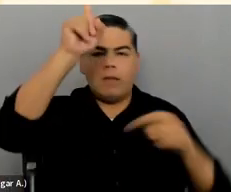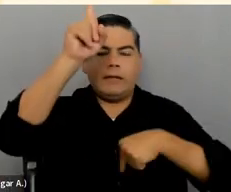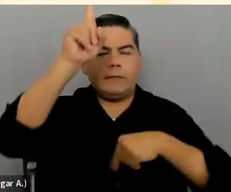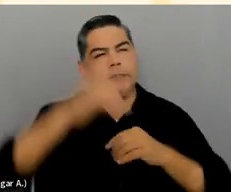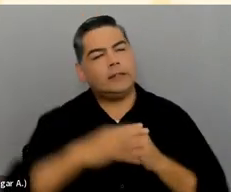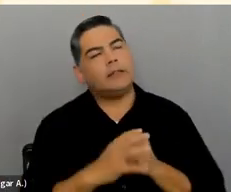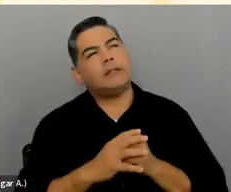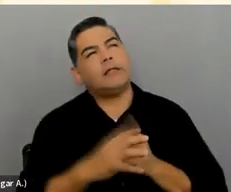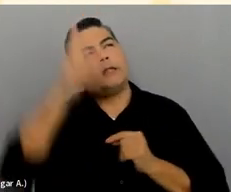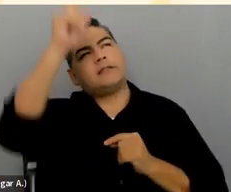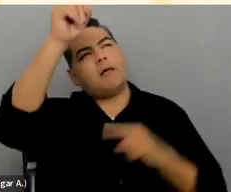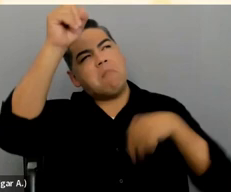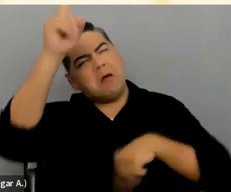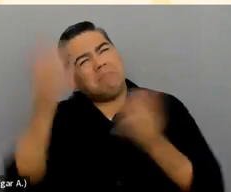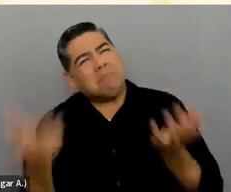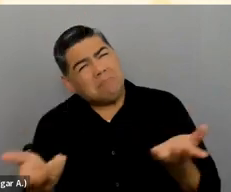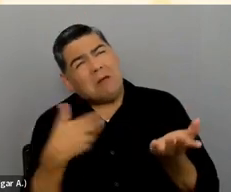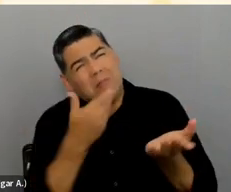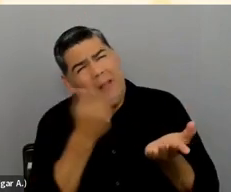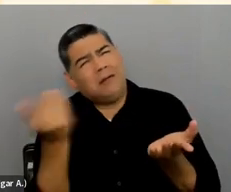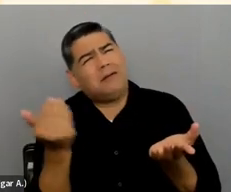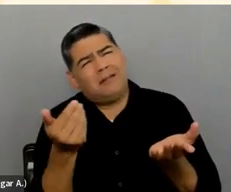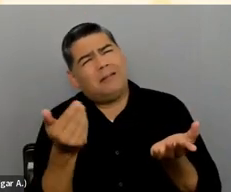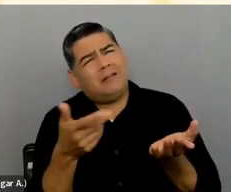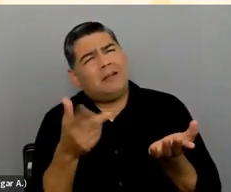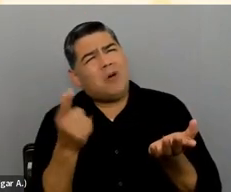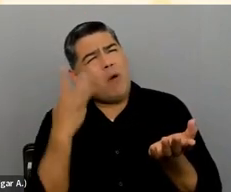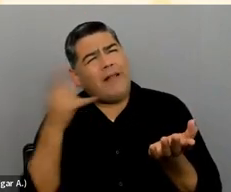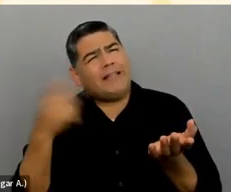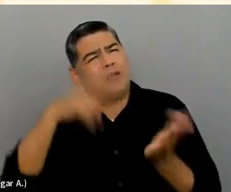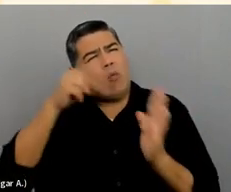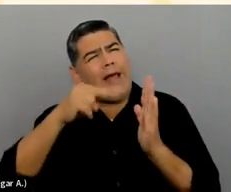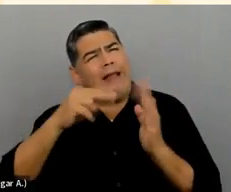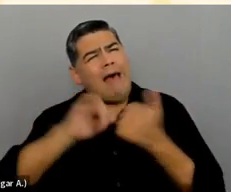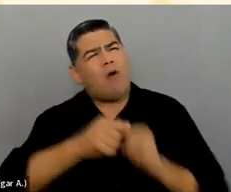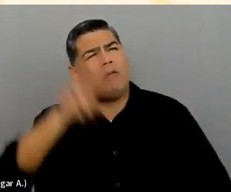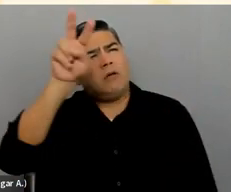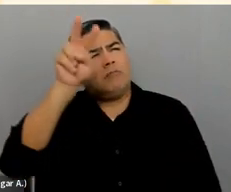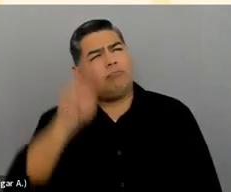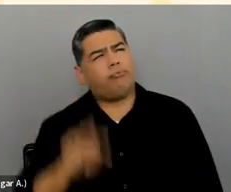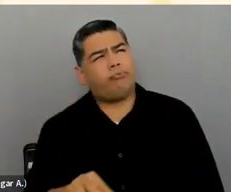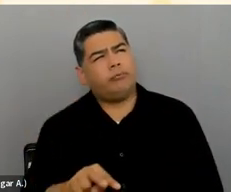Top and bottom is probably better because content is read top to bottom. It's very linear.